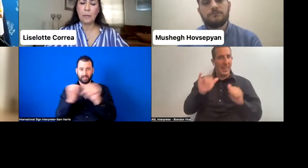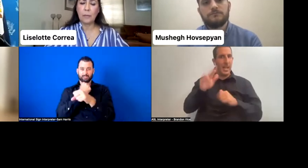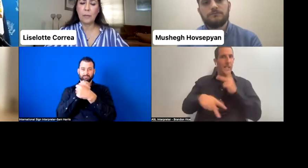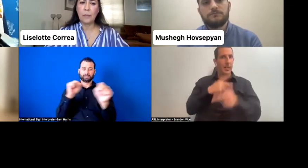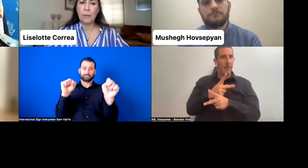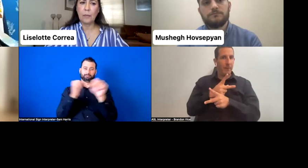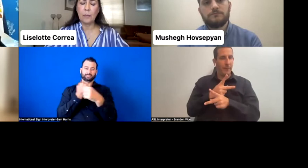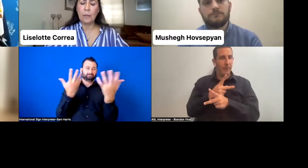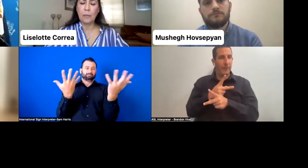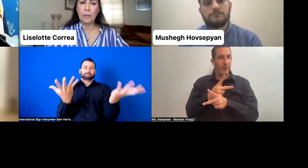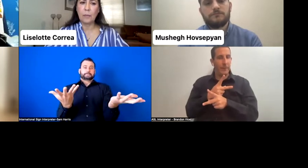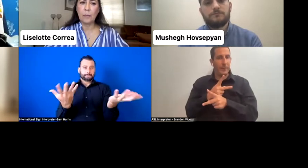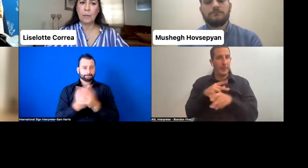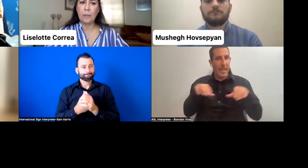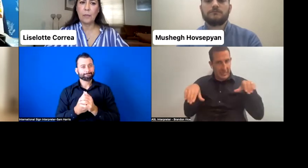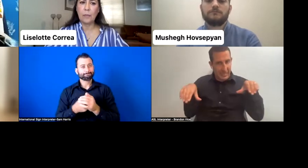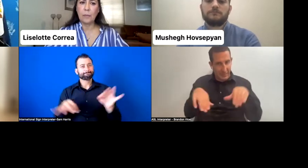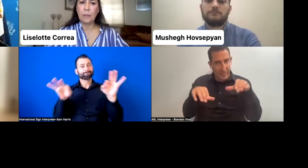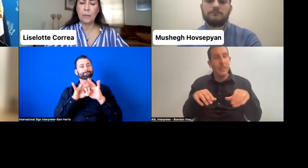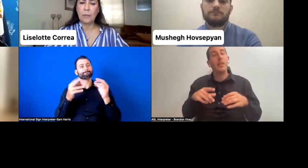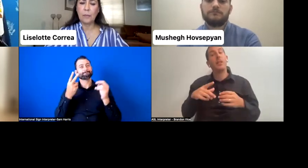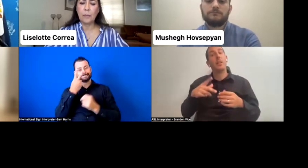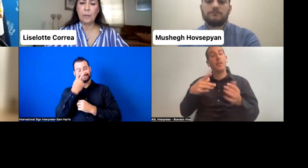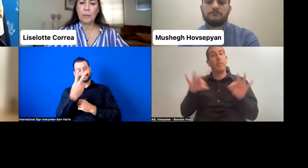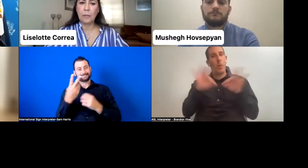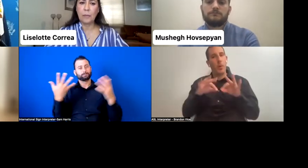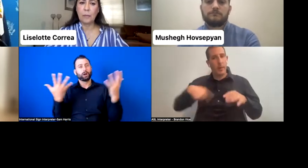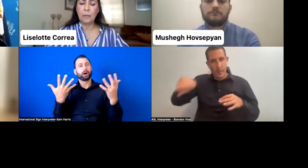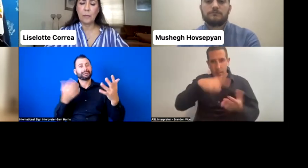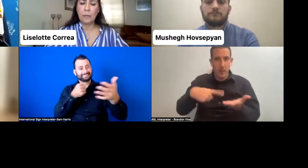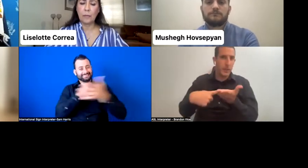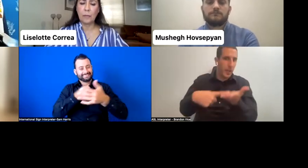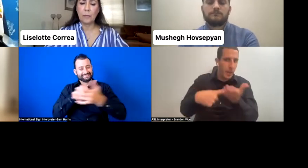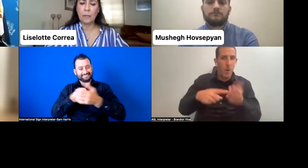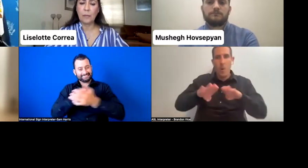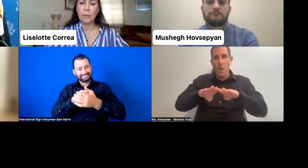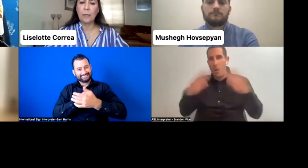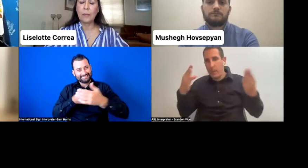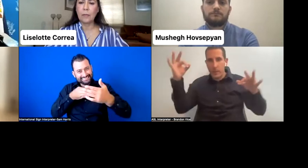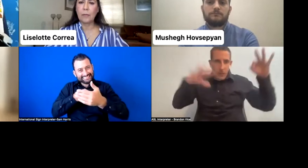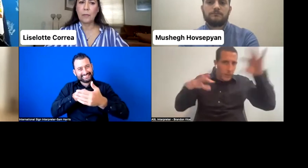And having these open, honest dialogues are helpful towards moving towards that. So thank you so much, Wilson.